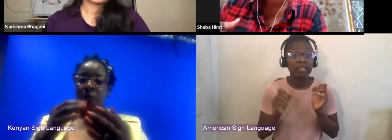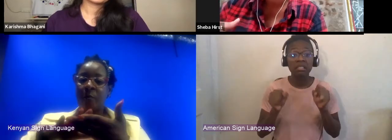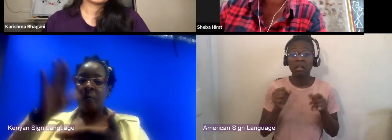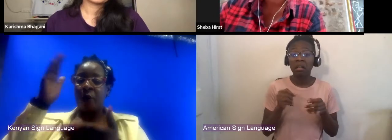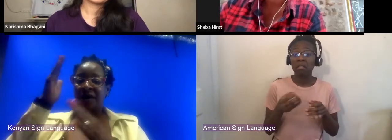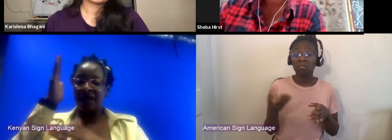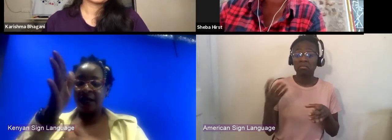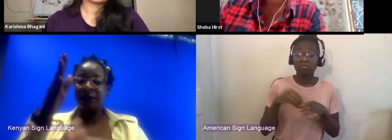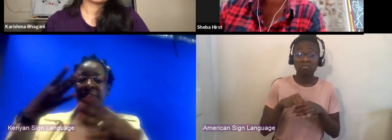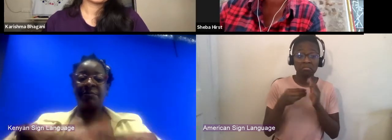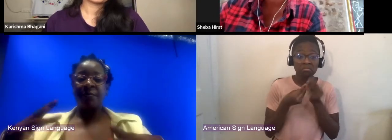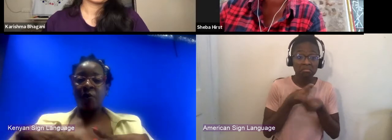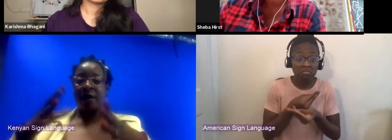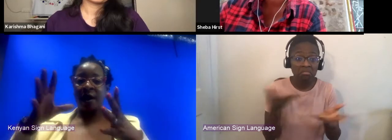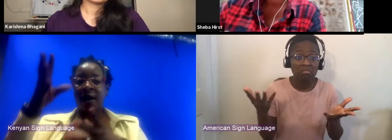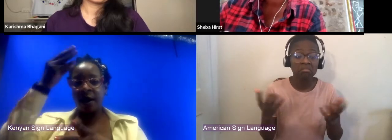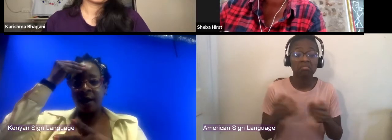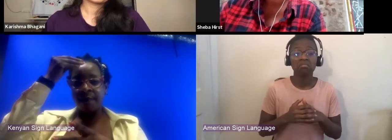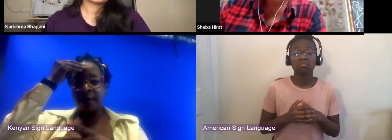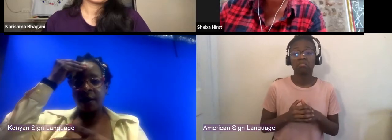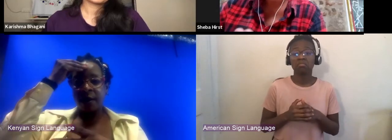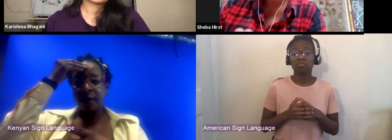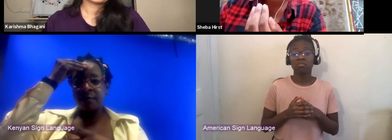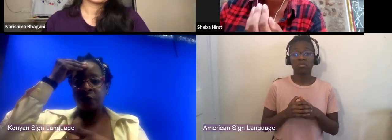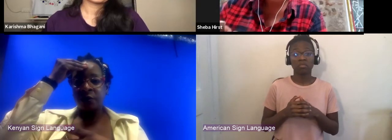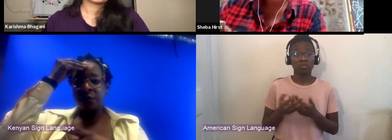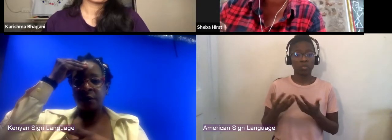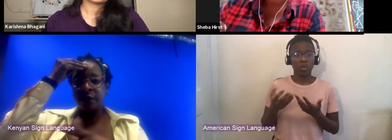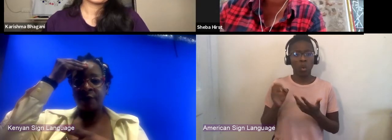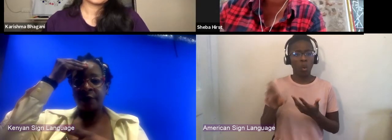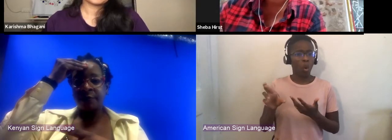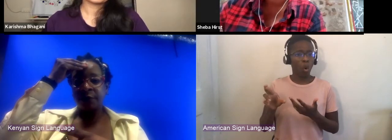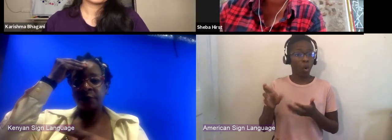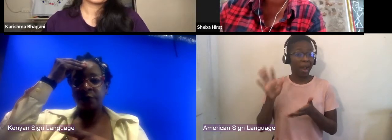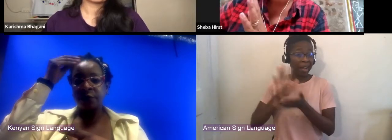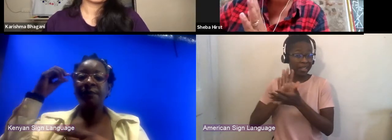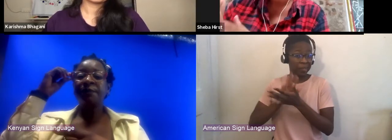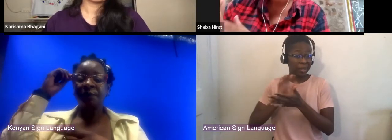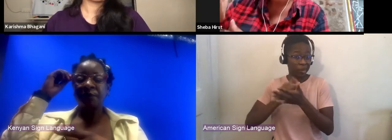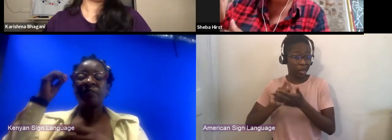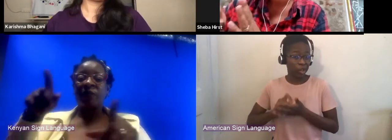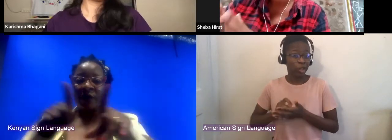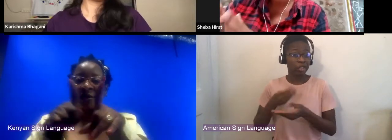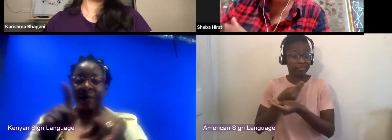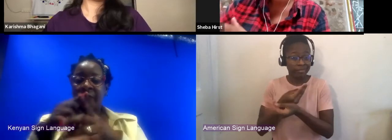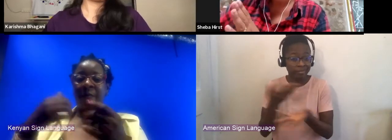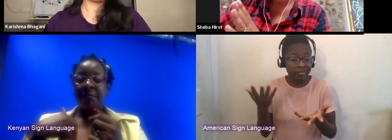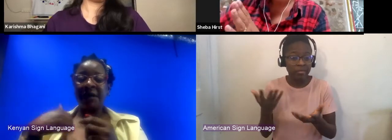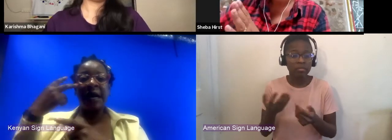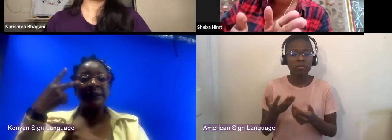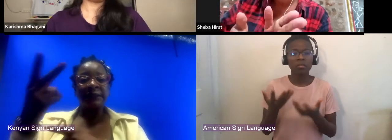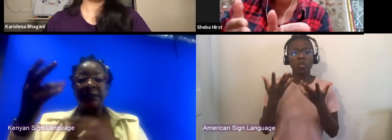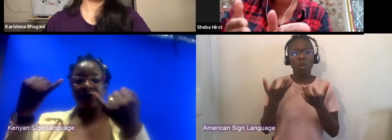about the space to continue to take an interest and really kind of trying to break down the silos that exist between the space.